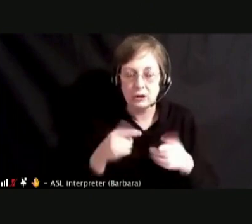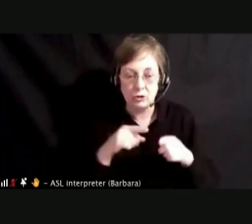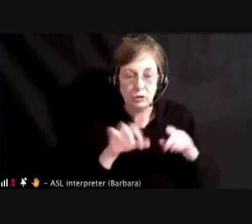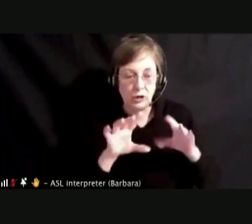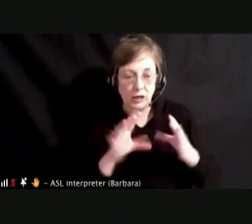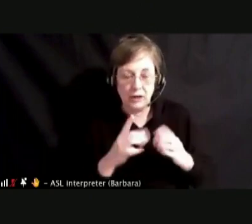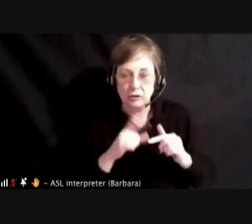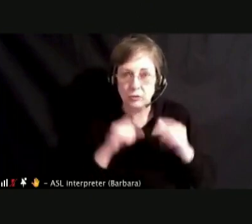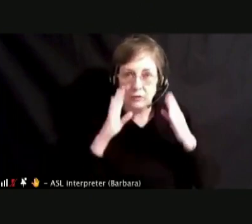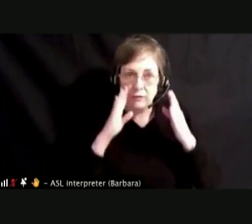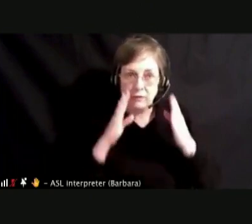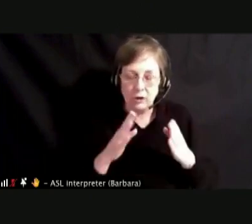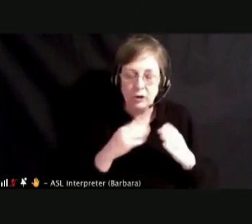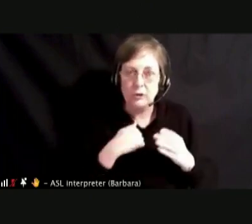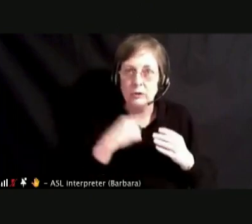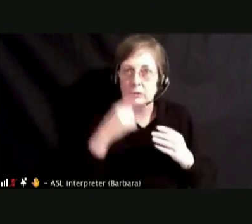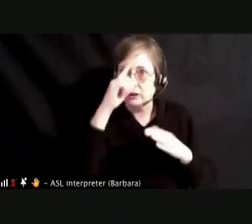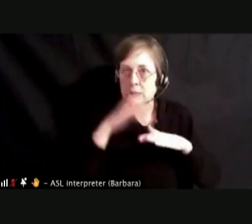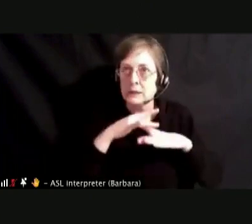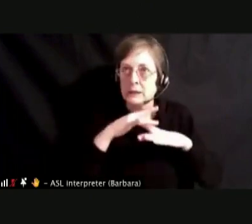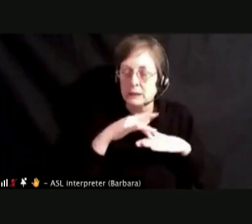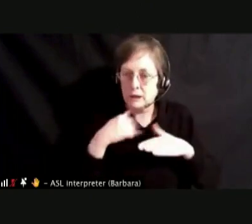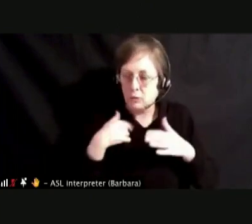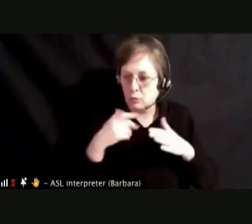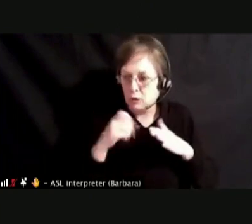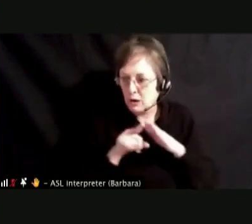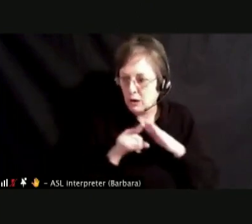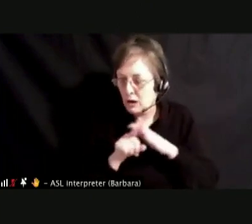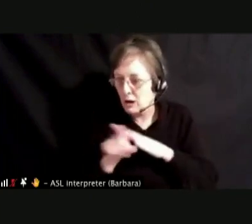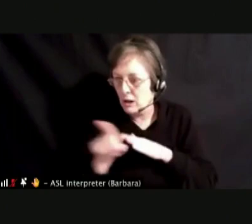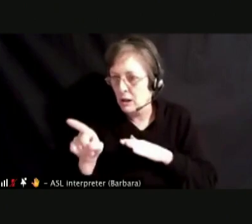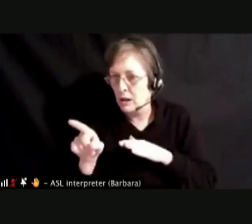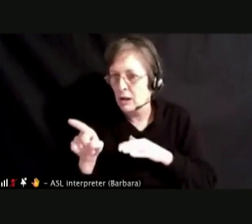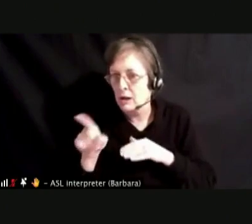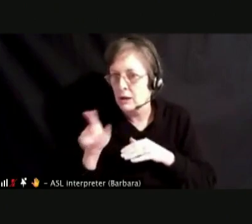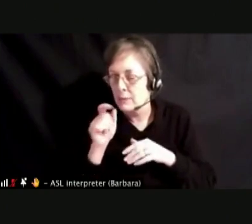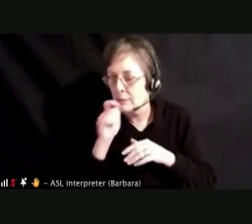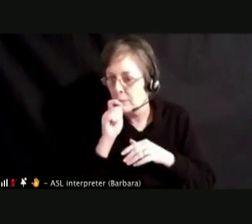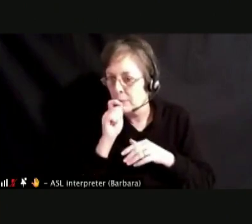TO SNEAK A HIT. AT HOME, MY VAPE NEVER LEFT MY SITE.